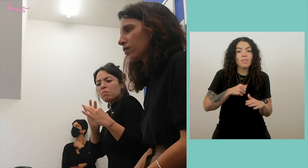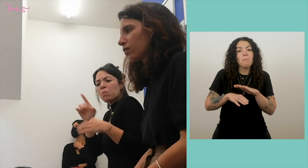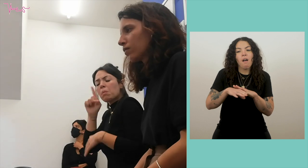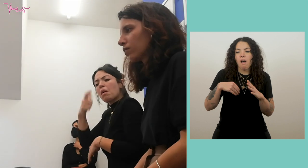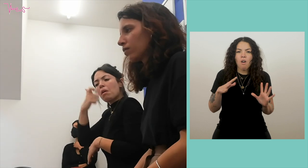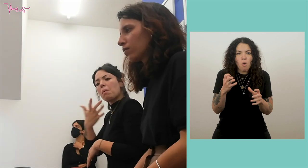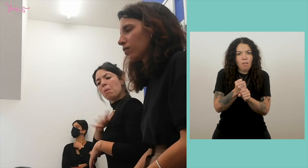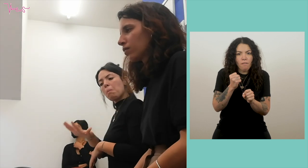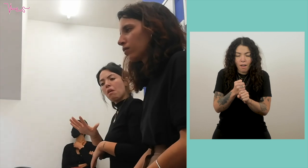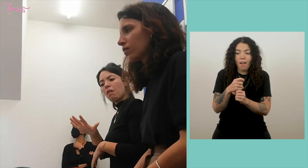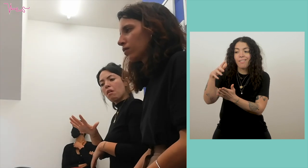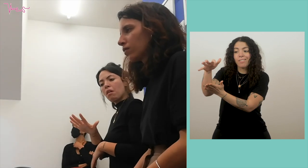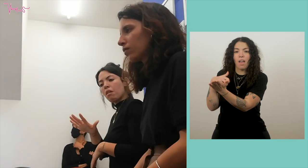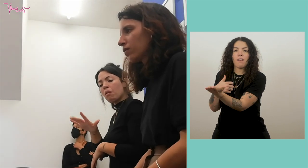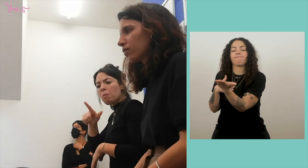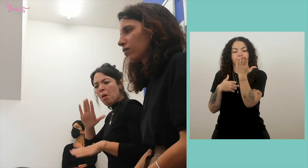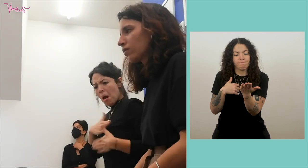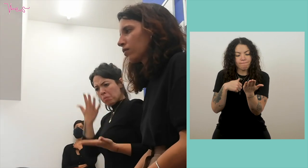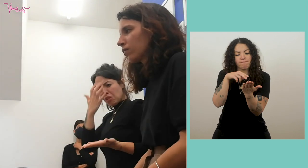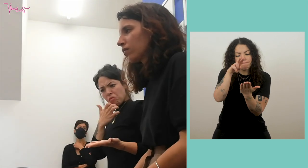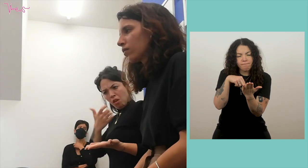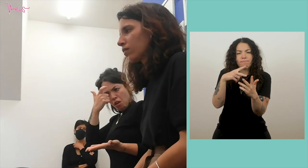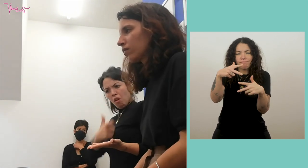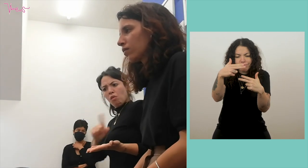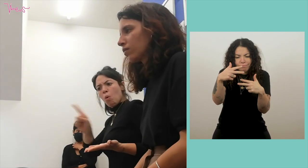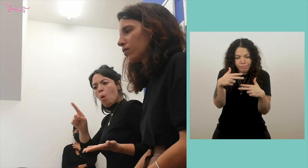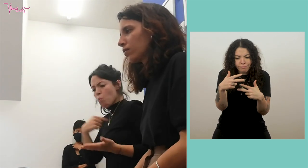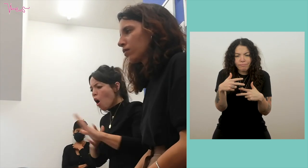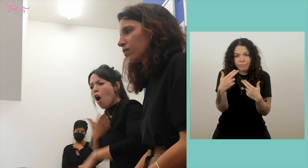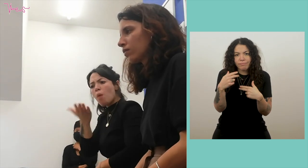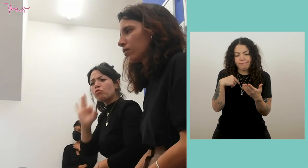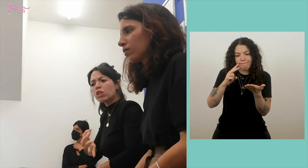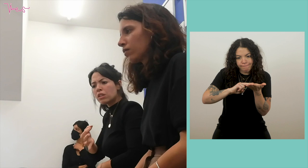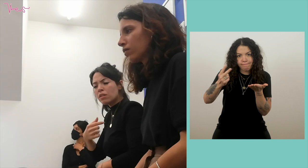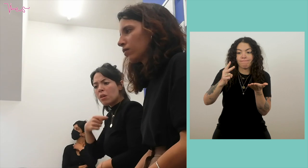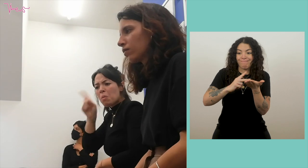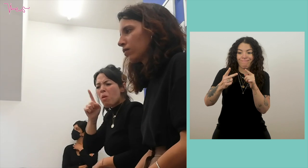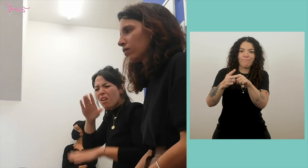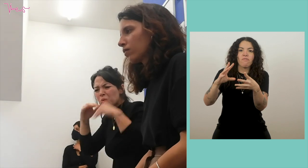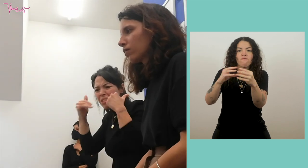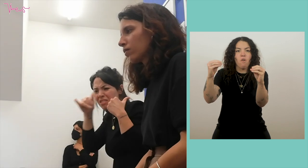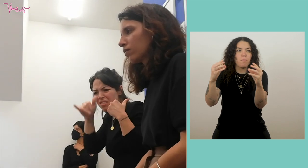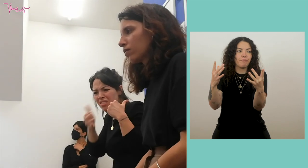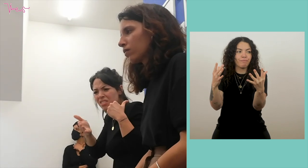(Elodia) I took the text and after each sentence, each part, I tried to translate them in an almost